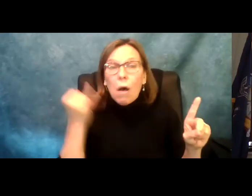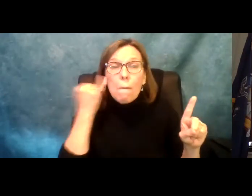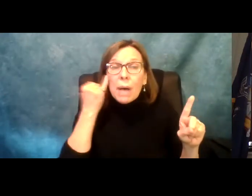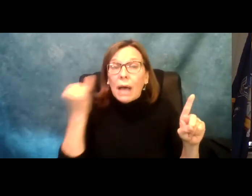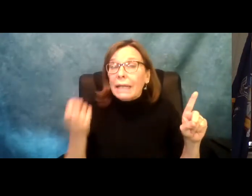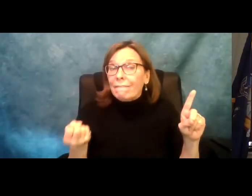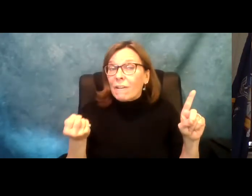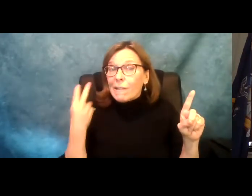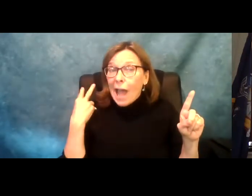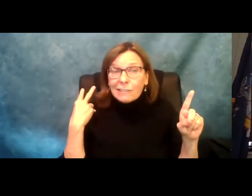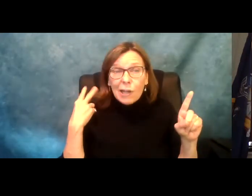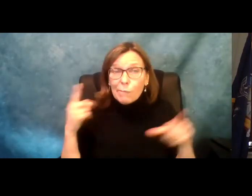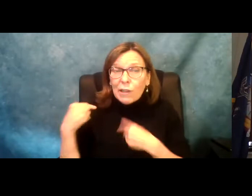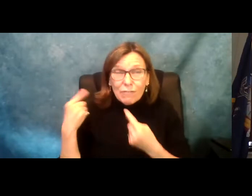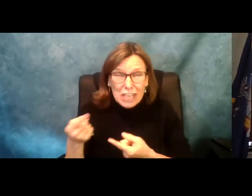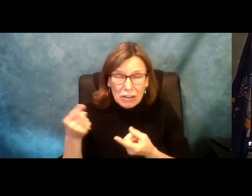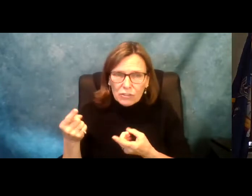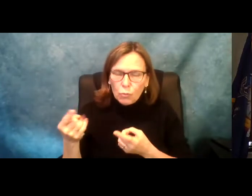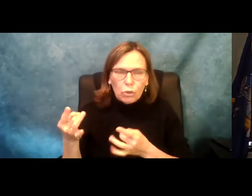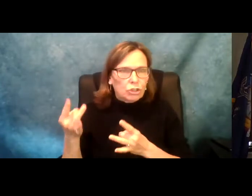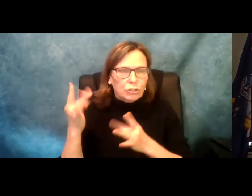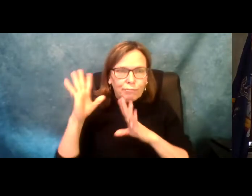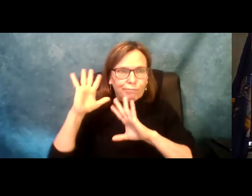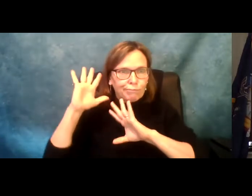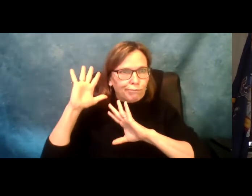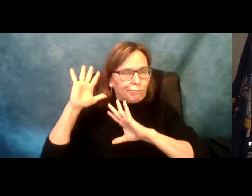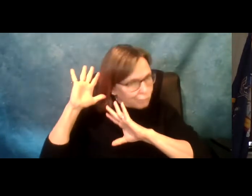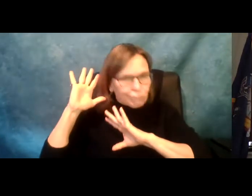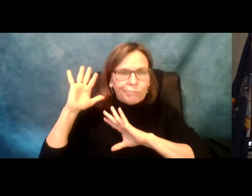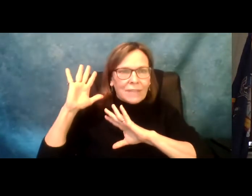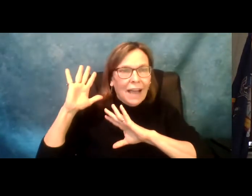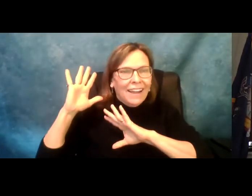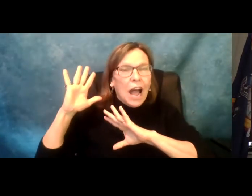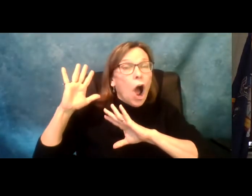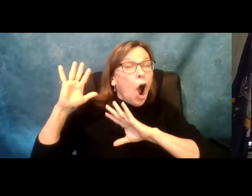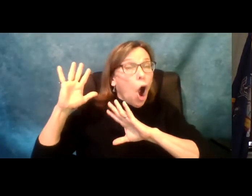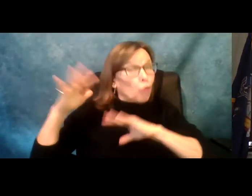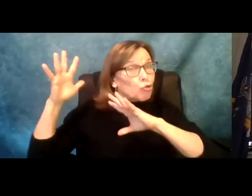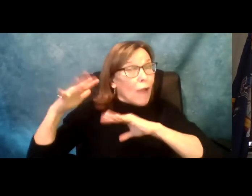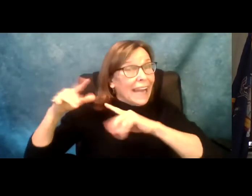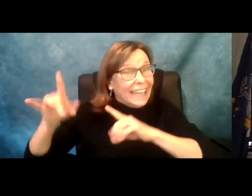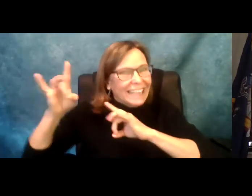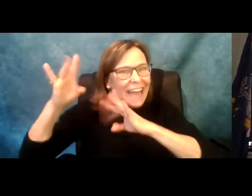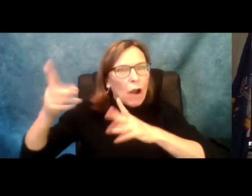Now having a rainy day fund is something I believe in. But if the last couple of years were not just incredibly, you